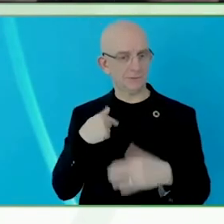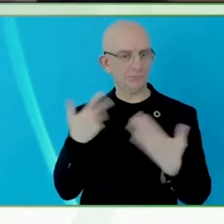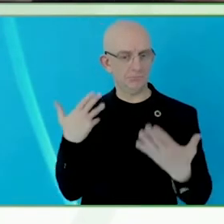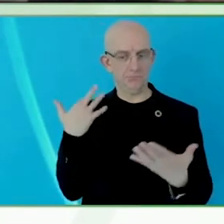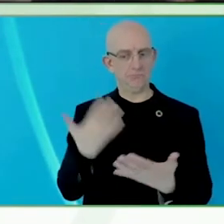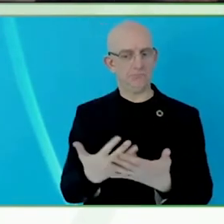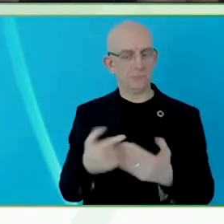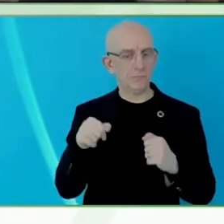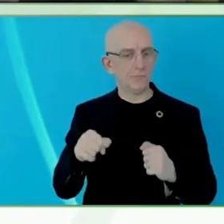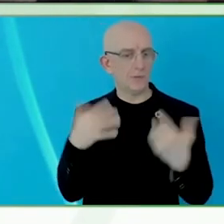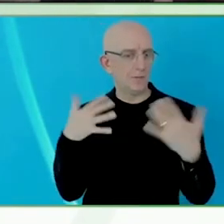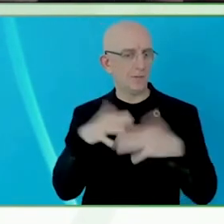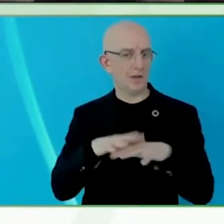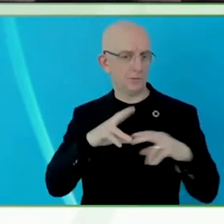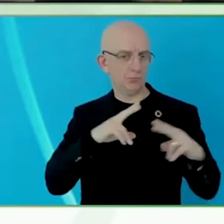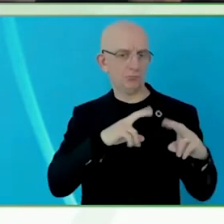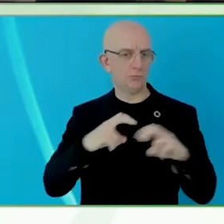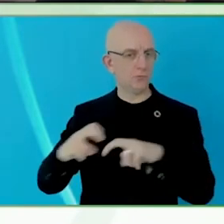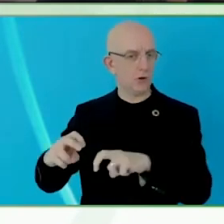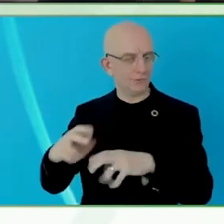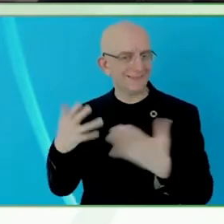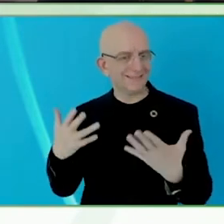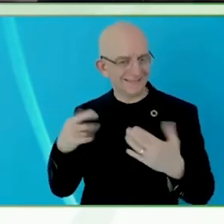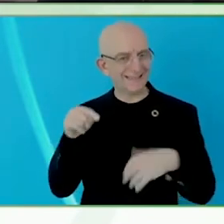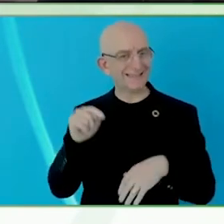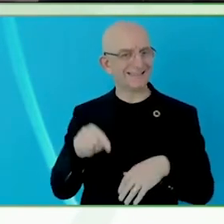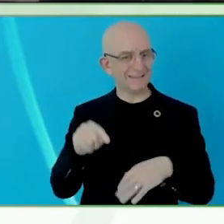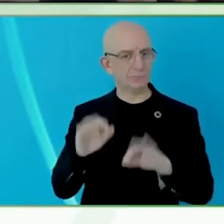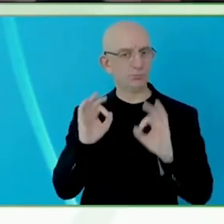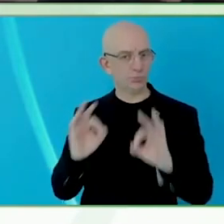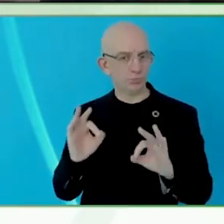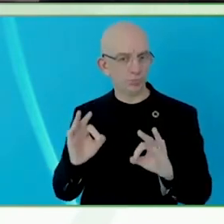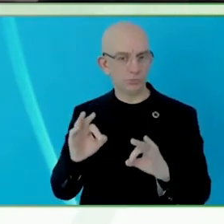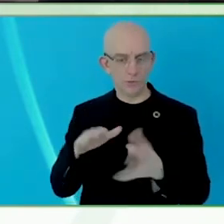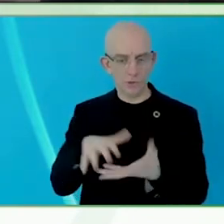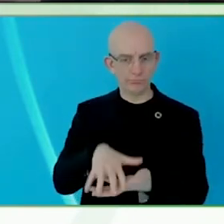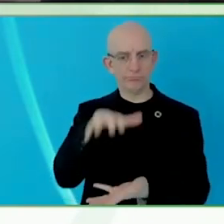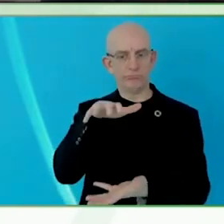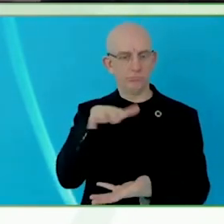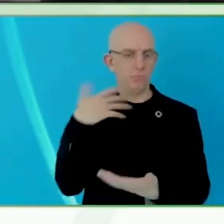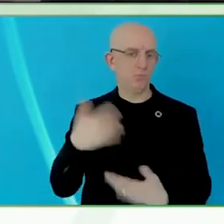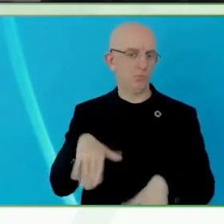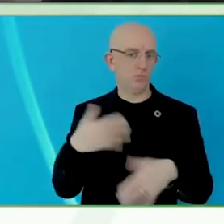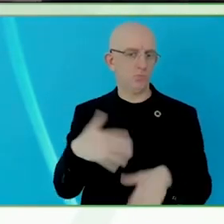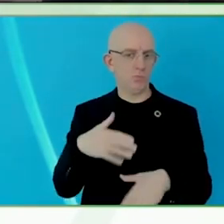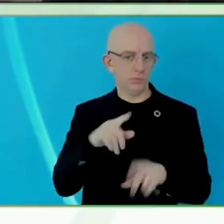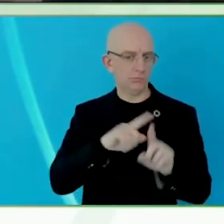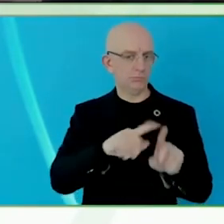That I do it, -- I have been able to find people that trust I do it,